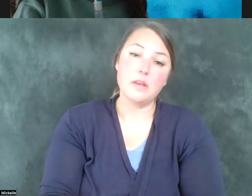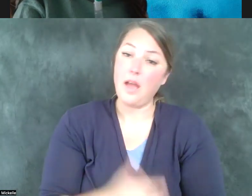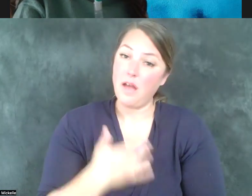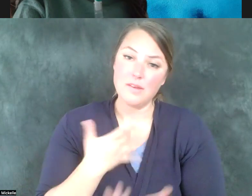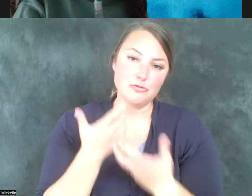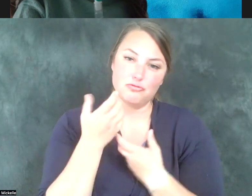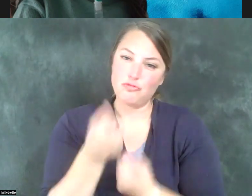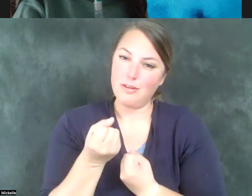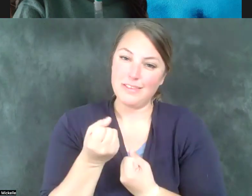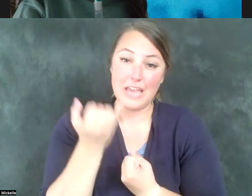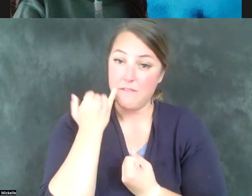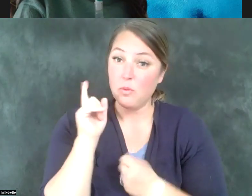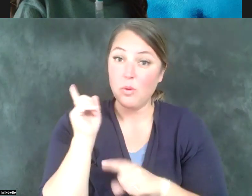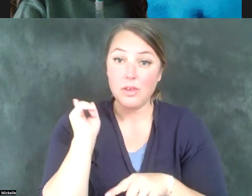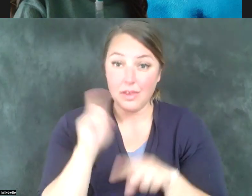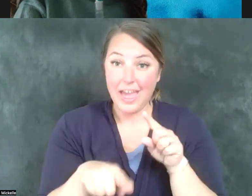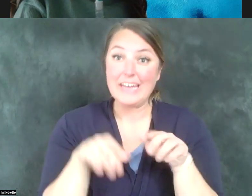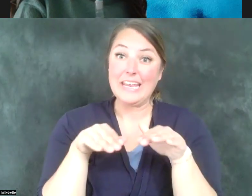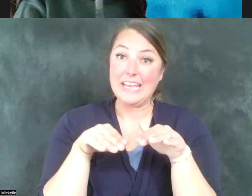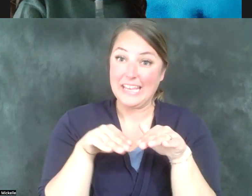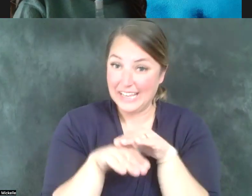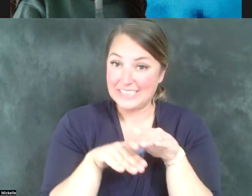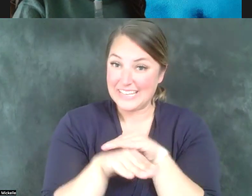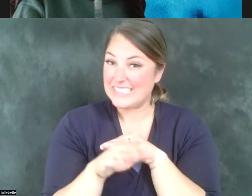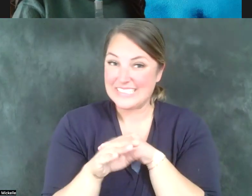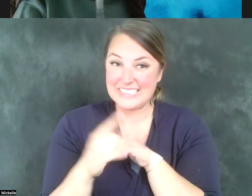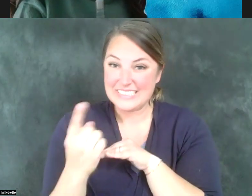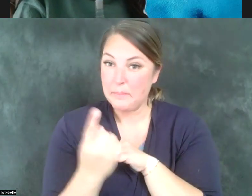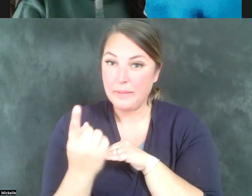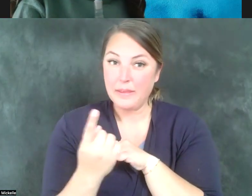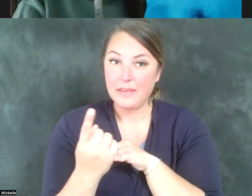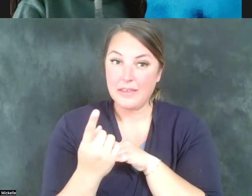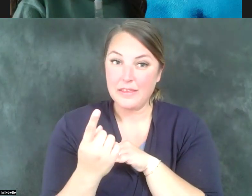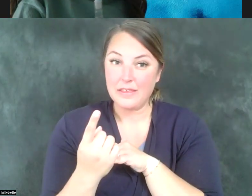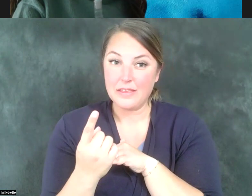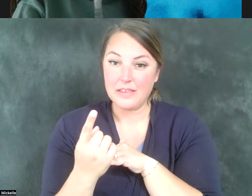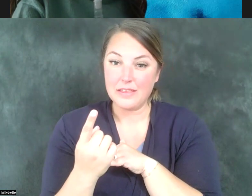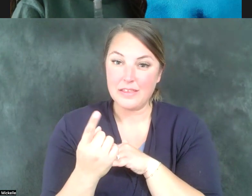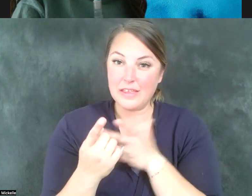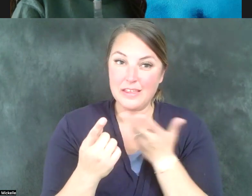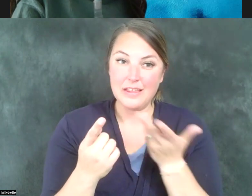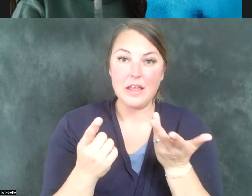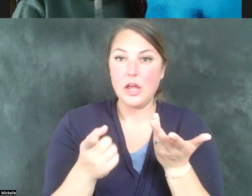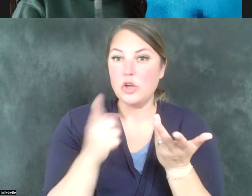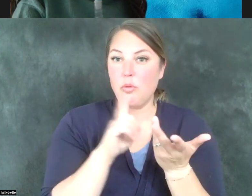to a location and you are impaired to some degree in terms of your mobility or